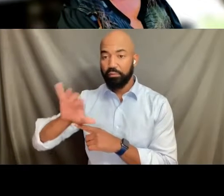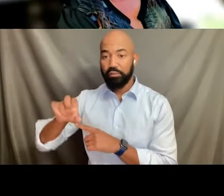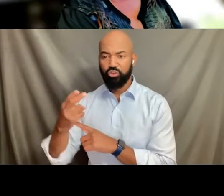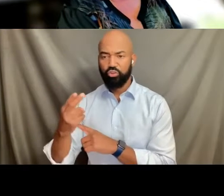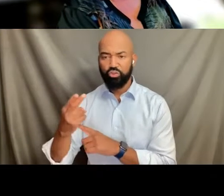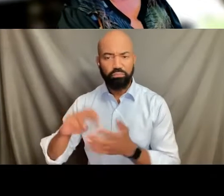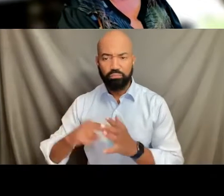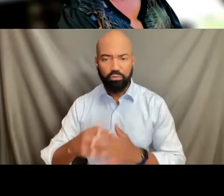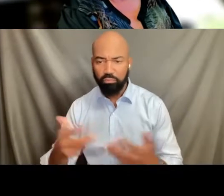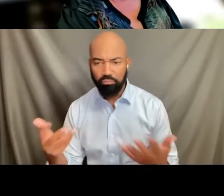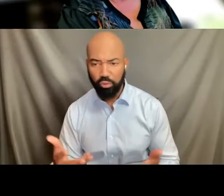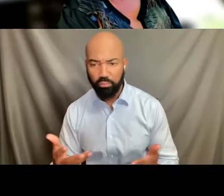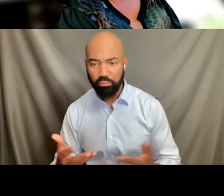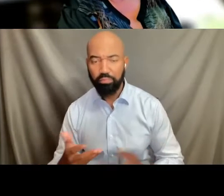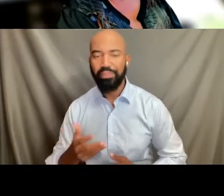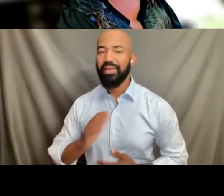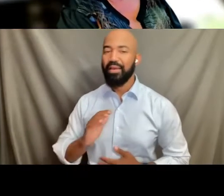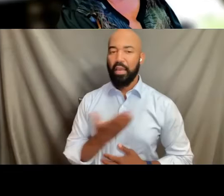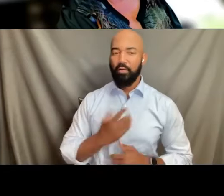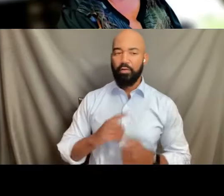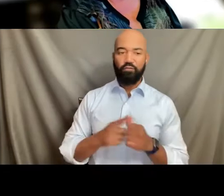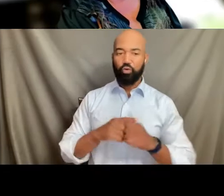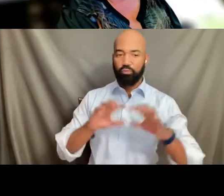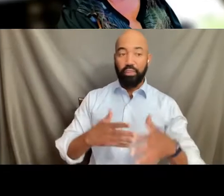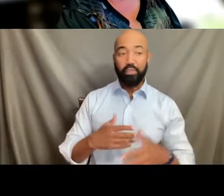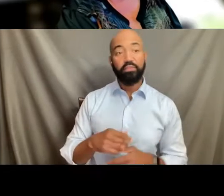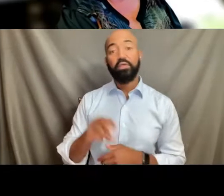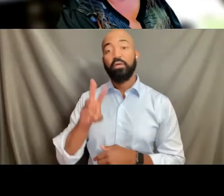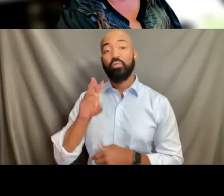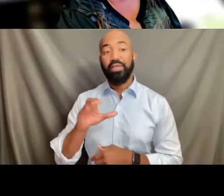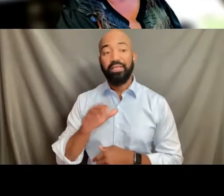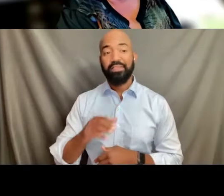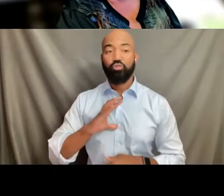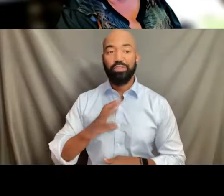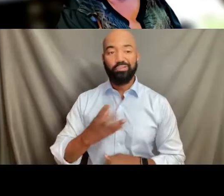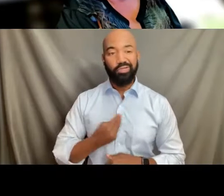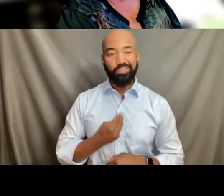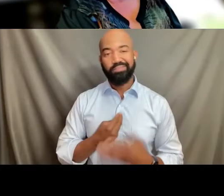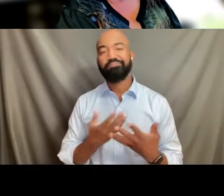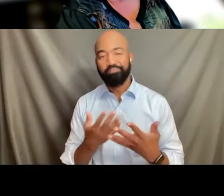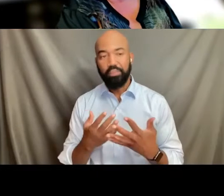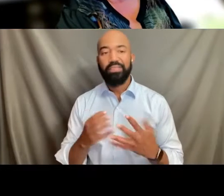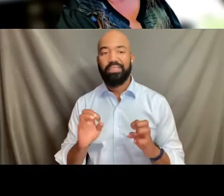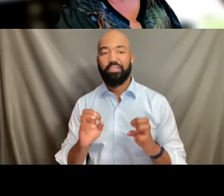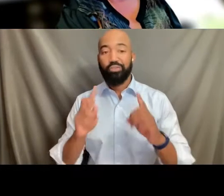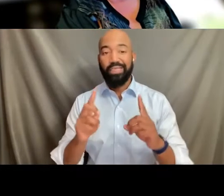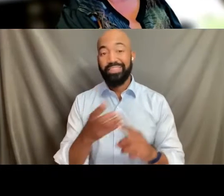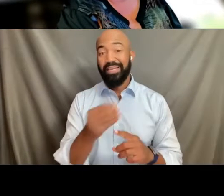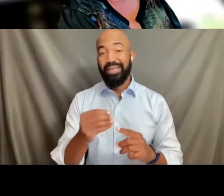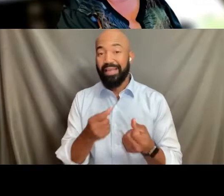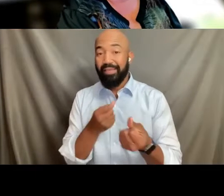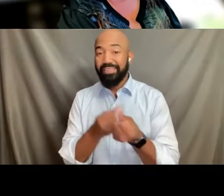The long name is Wisconsin Transgender Education and Advocacy Coalition for Health.